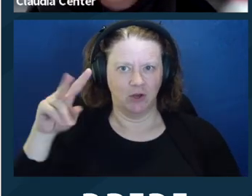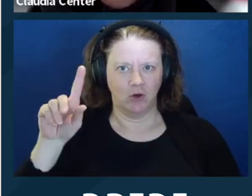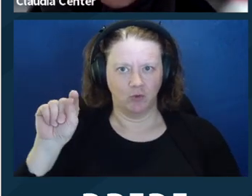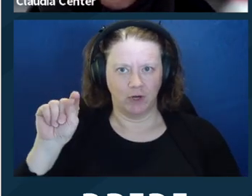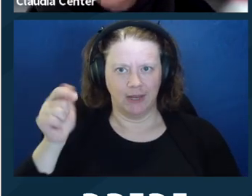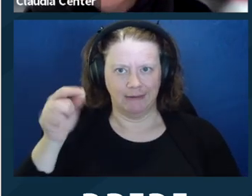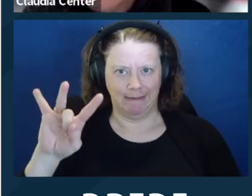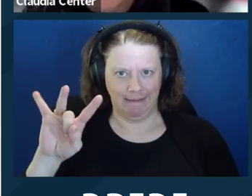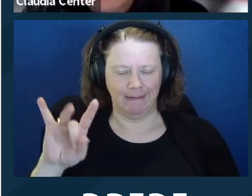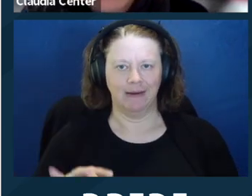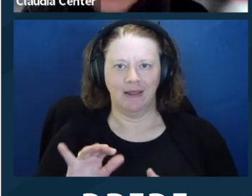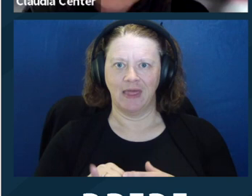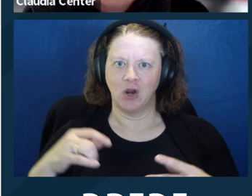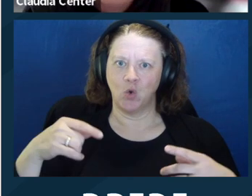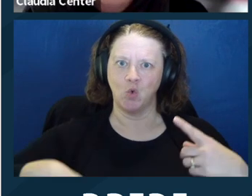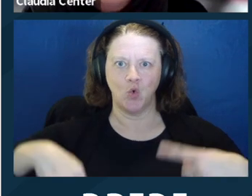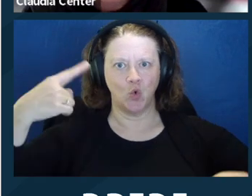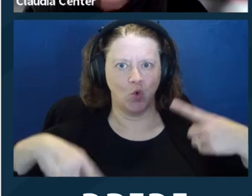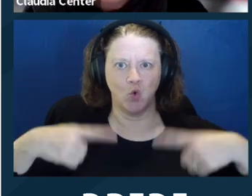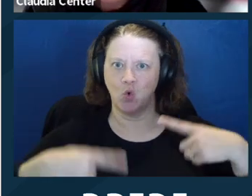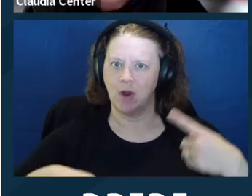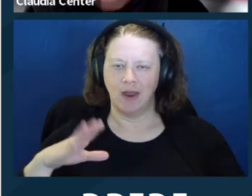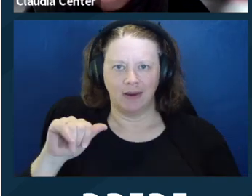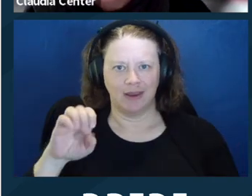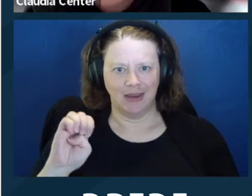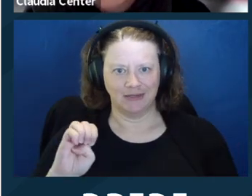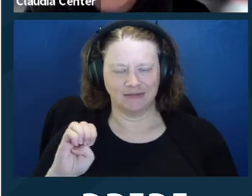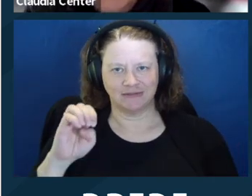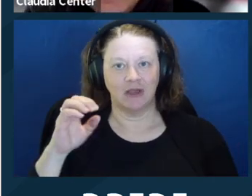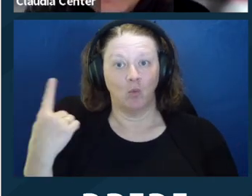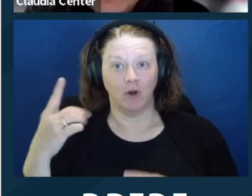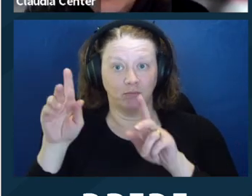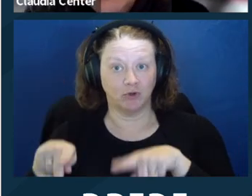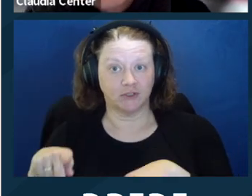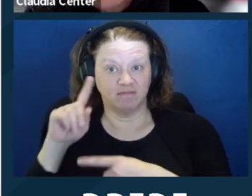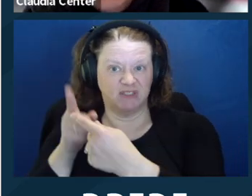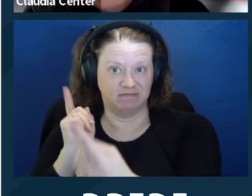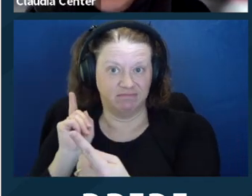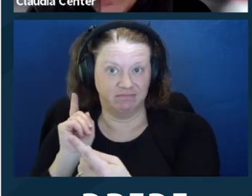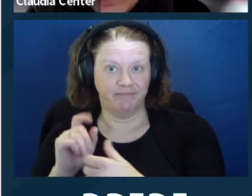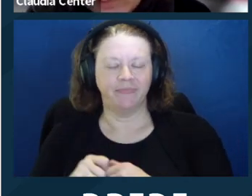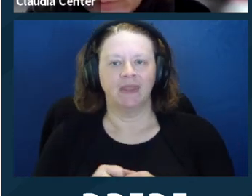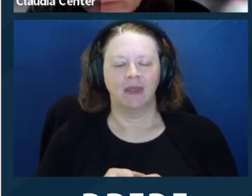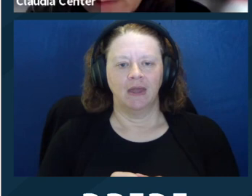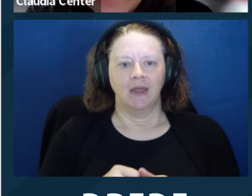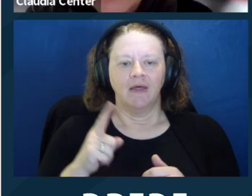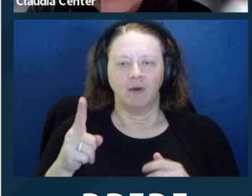was a meeting between a plaintiff and a lawyer with the parents present as supporters. And